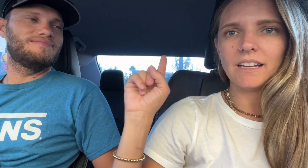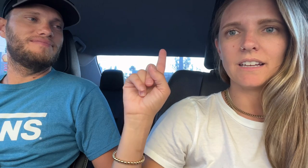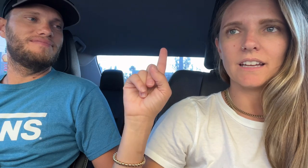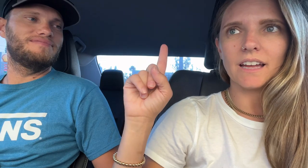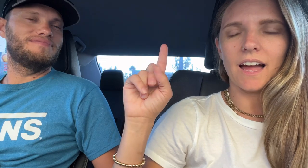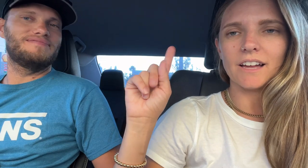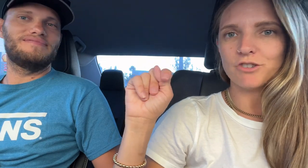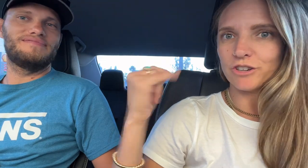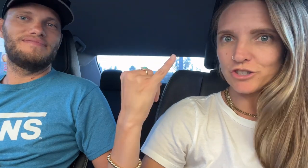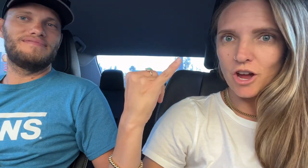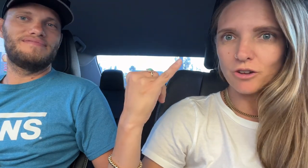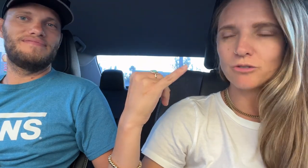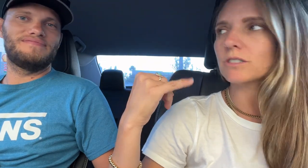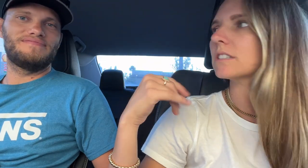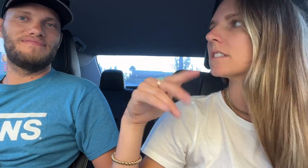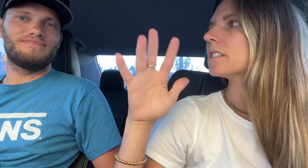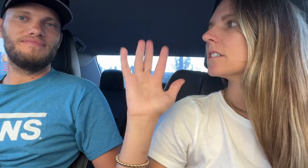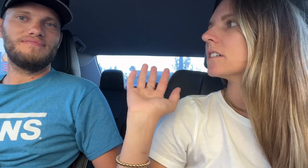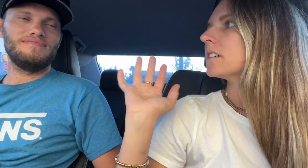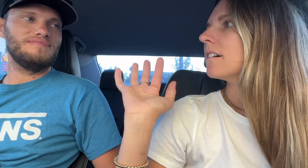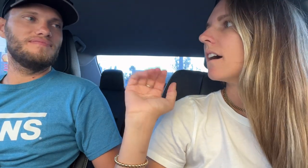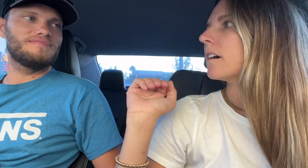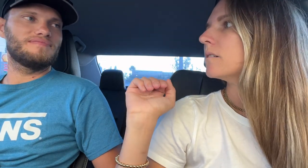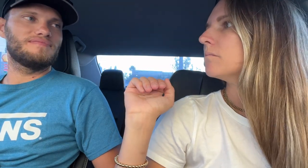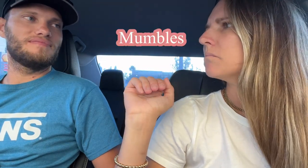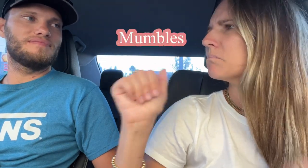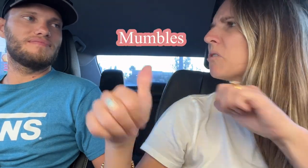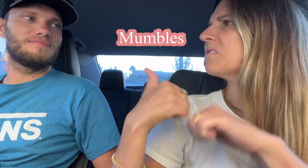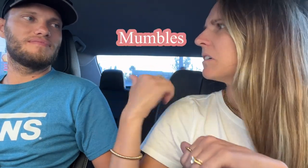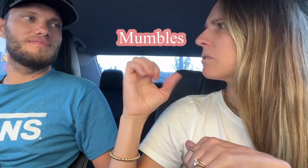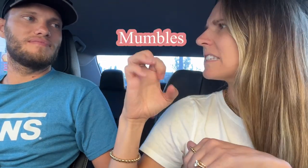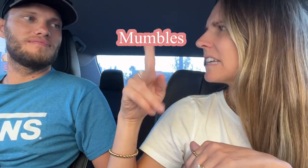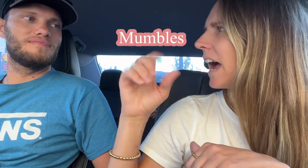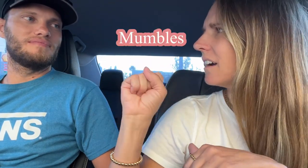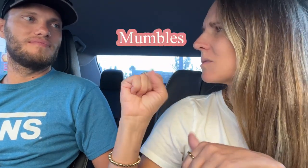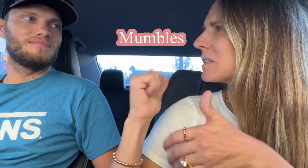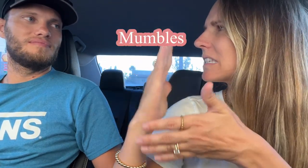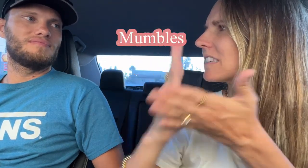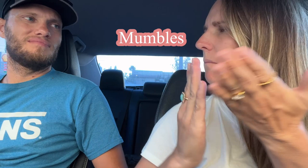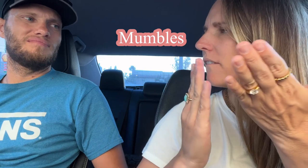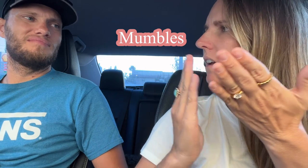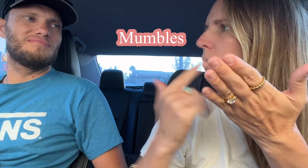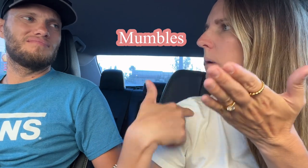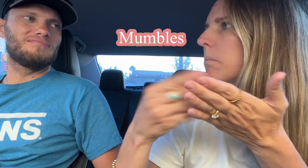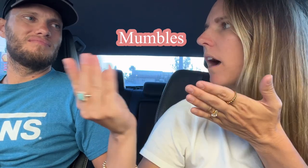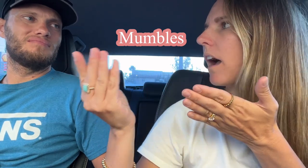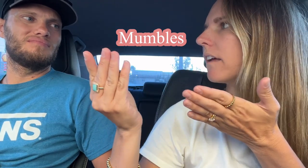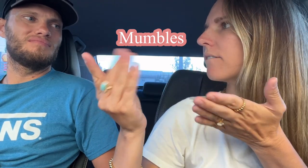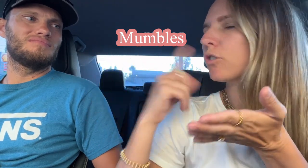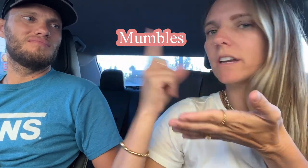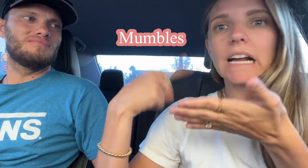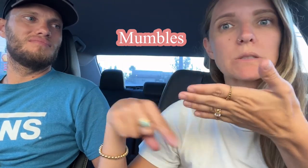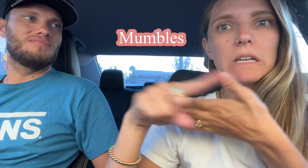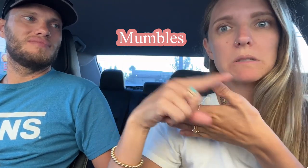so we spent $55.83 at Trader Joes. Most of it was snacks but some of it we bought for next week